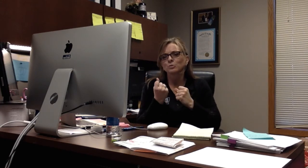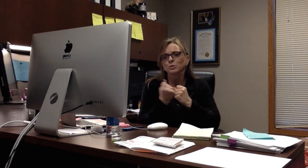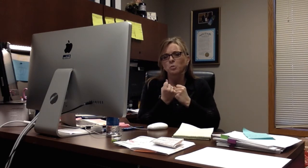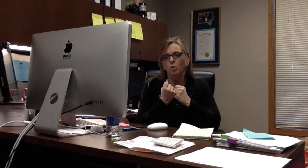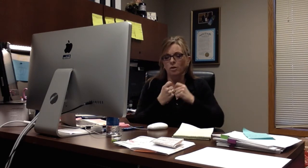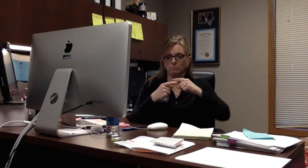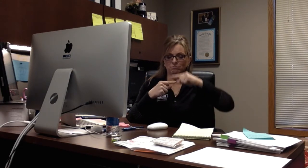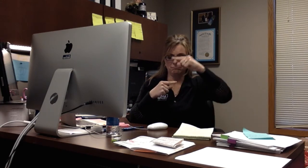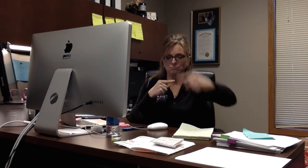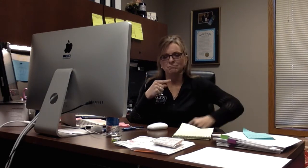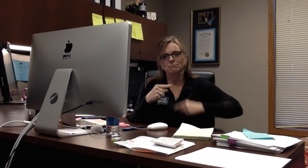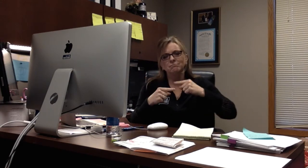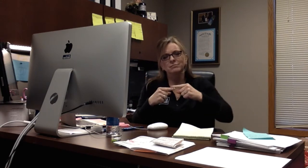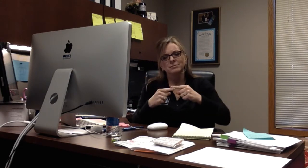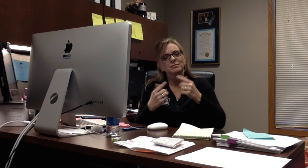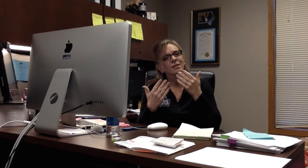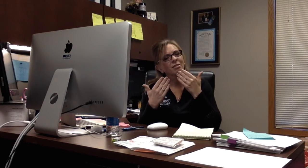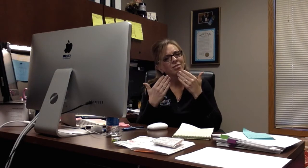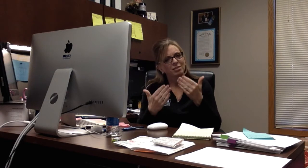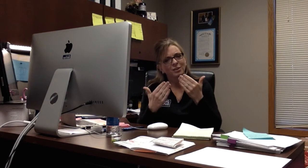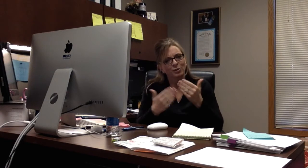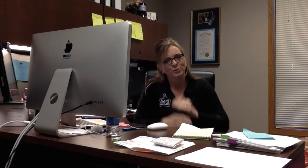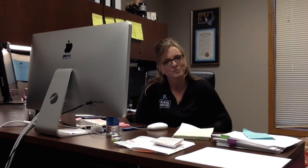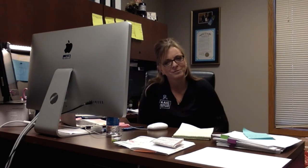Thank you for your support throughout the year.